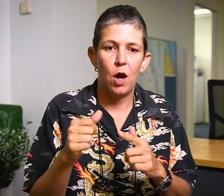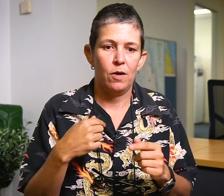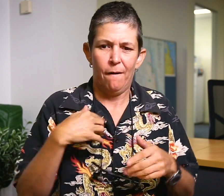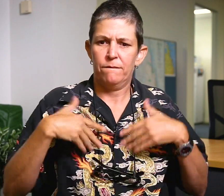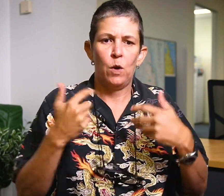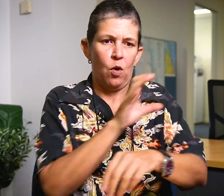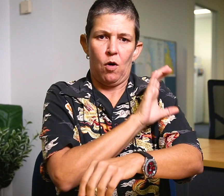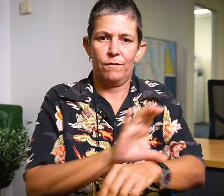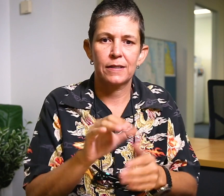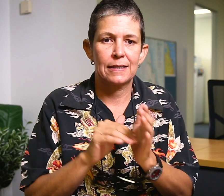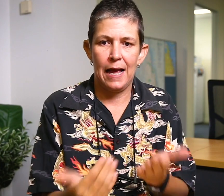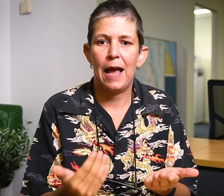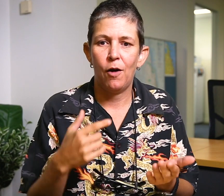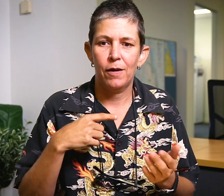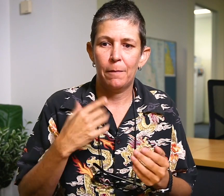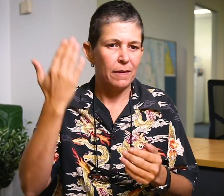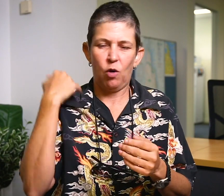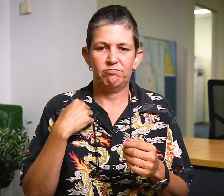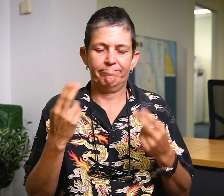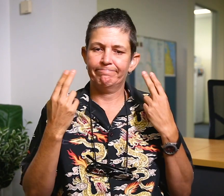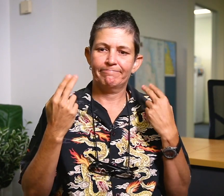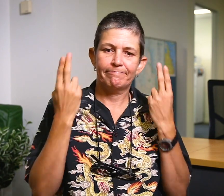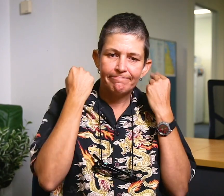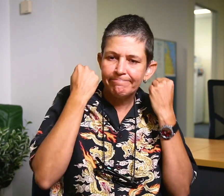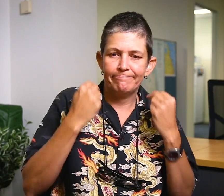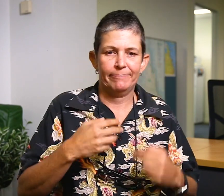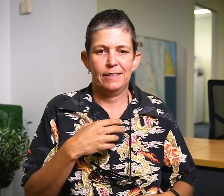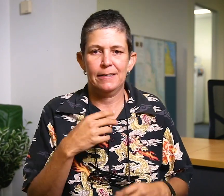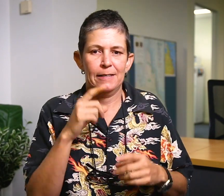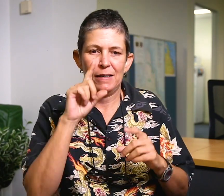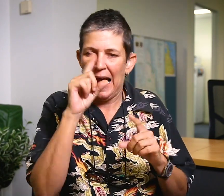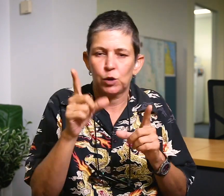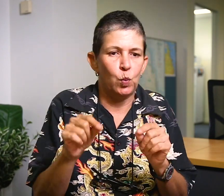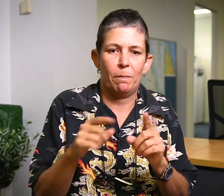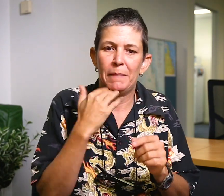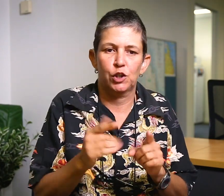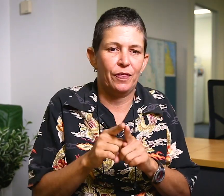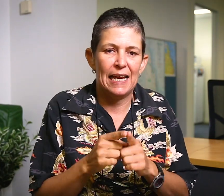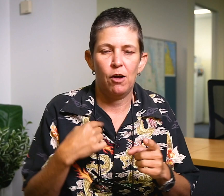I feel confident now where in the past I wasn’t confident and couldn’t do a lot